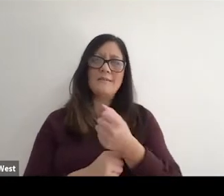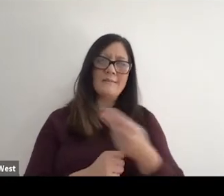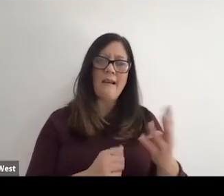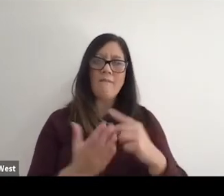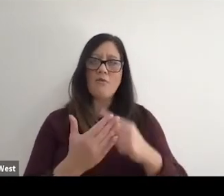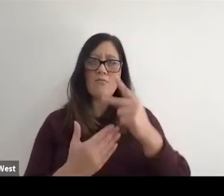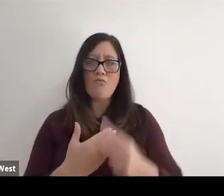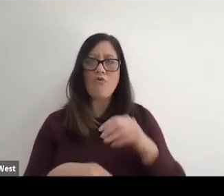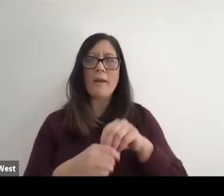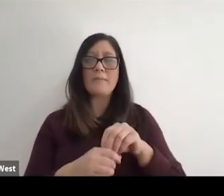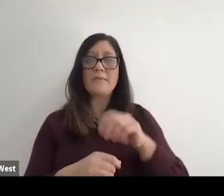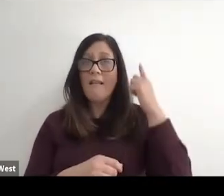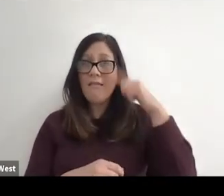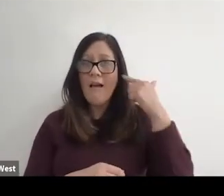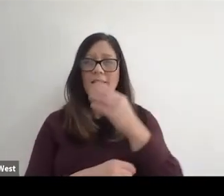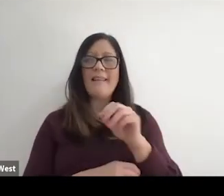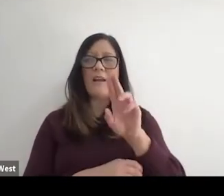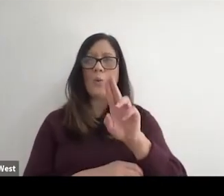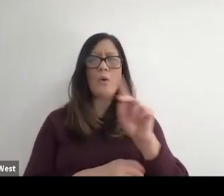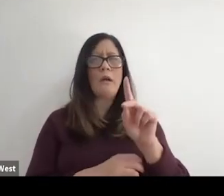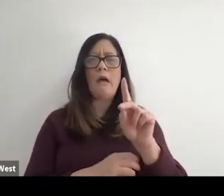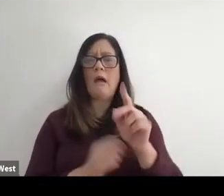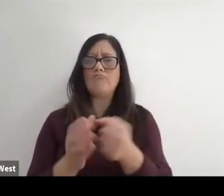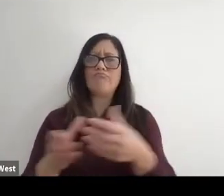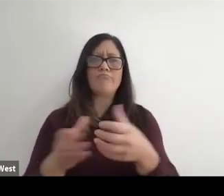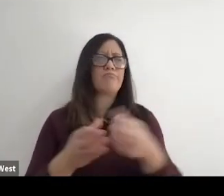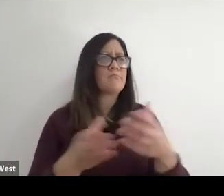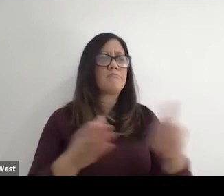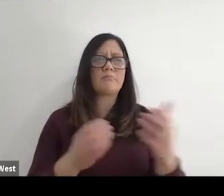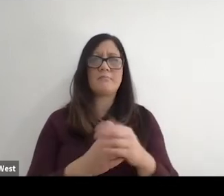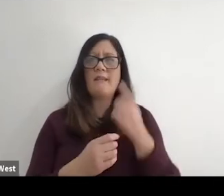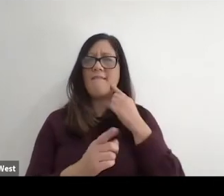in London in the UK continue to flourish because of that.